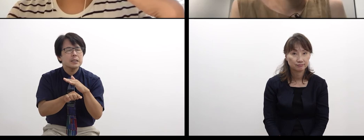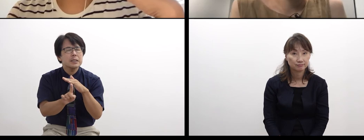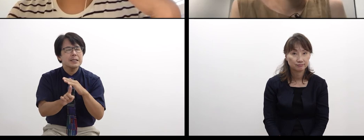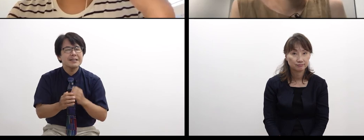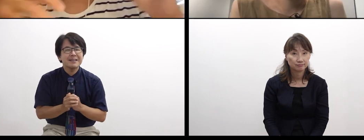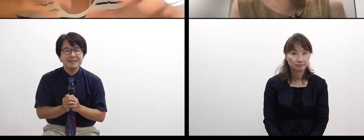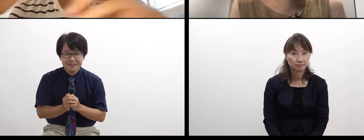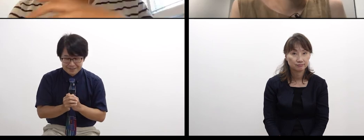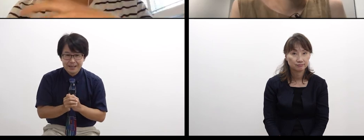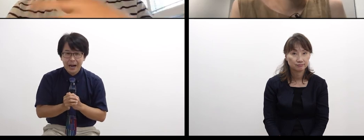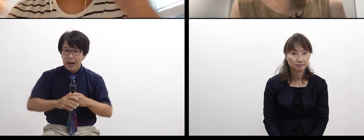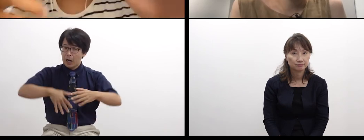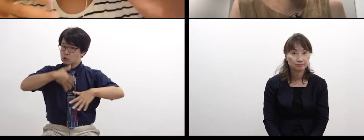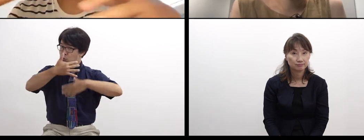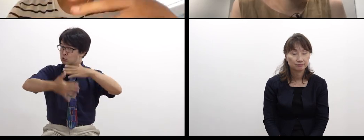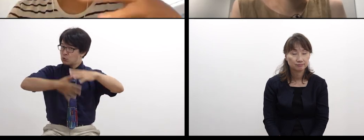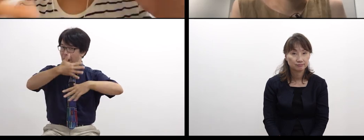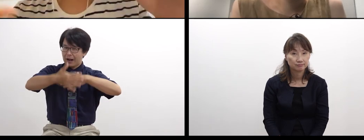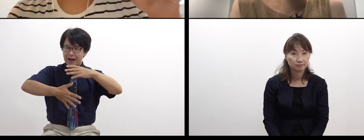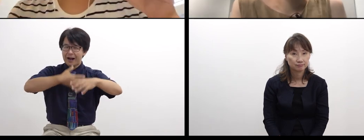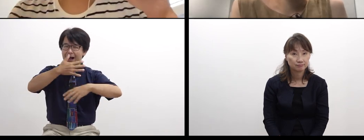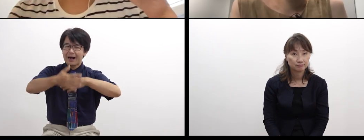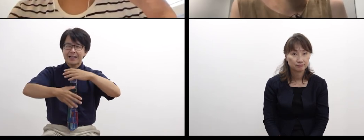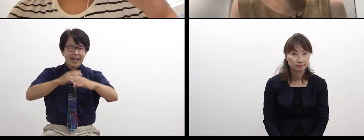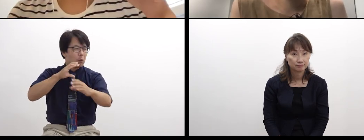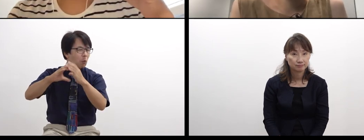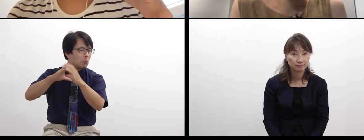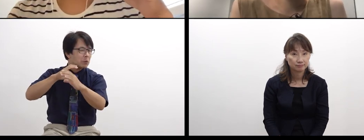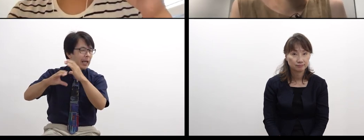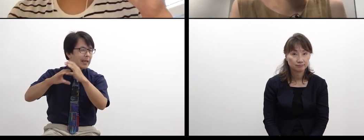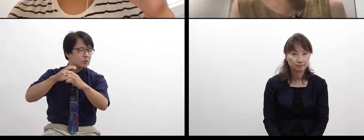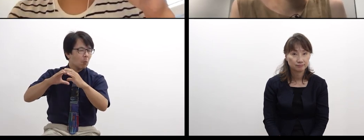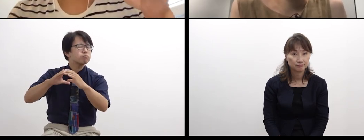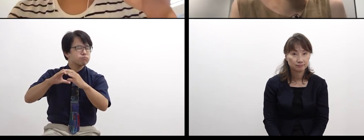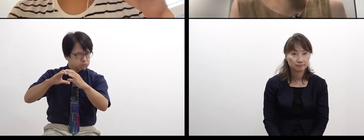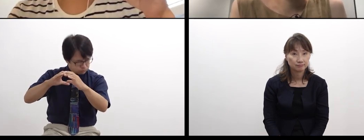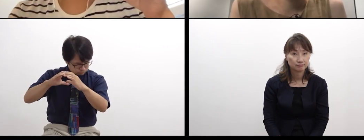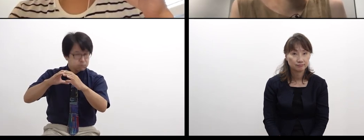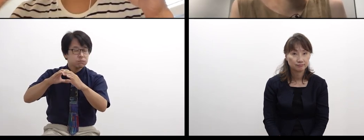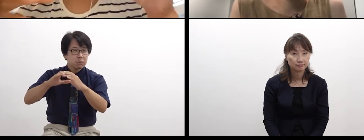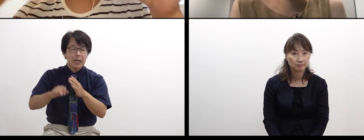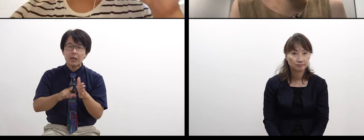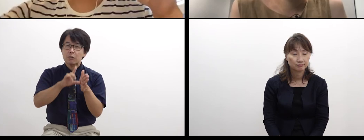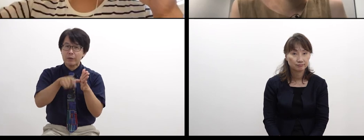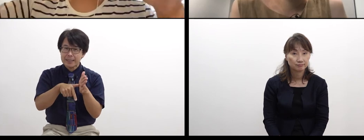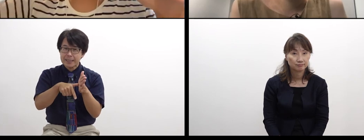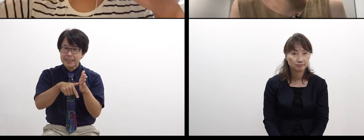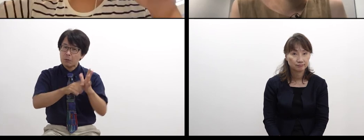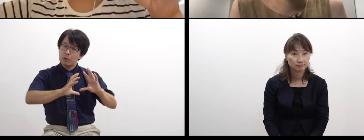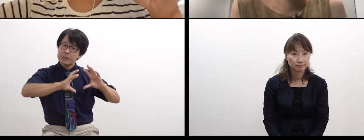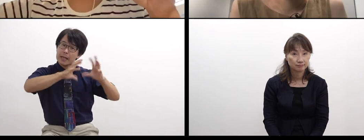I think maybe there is a difference